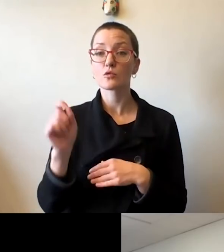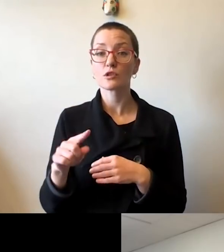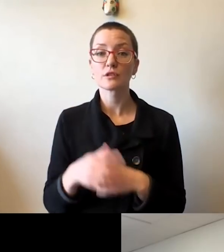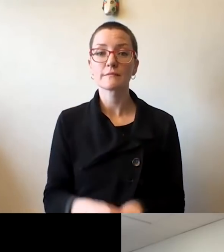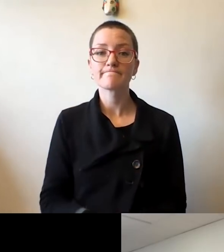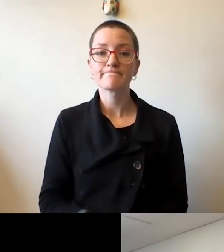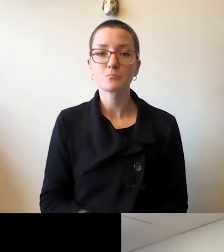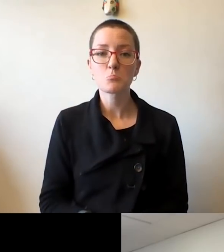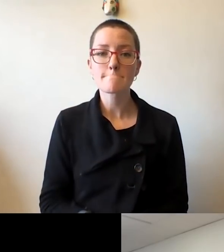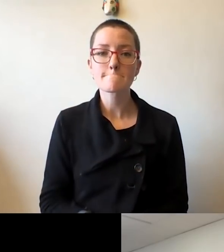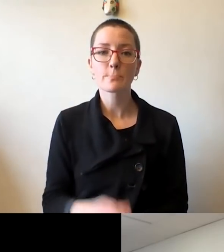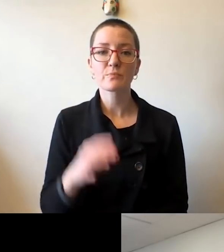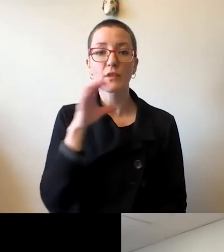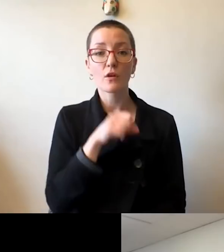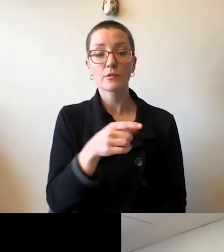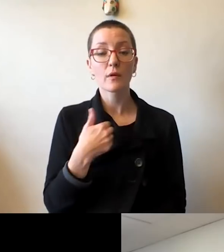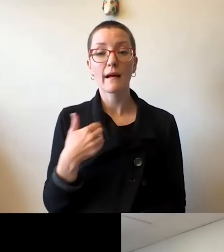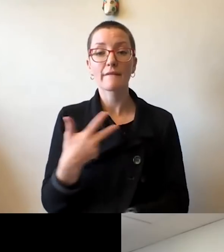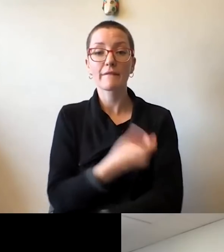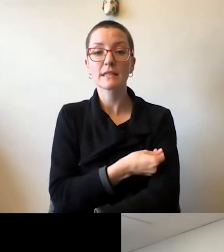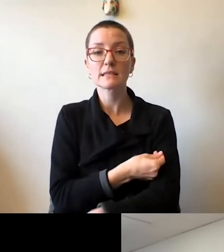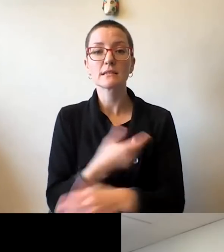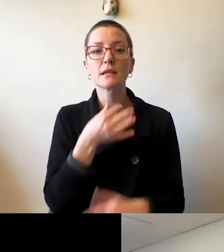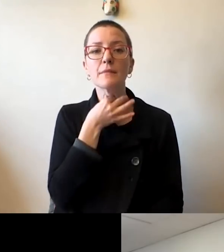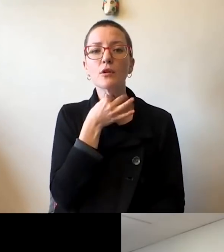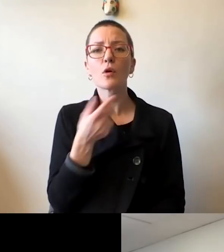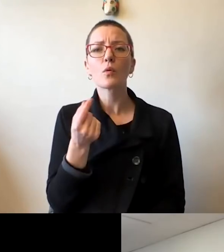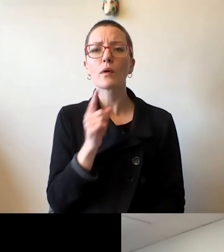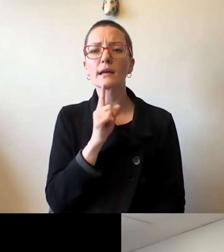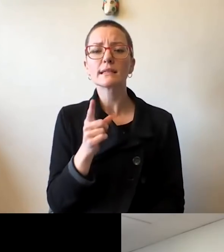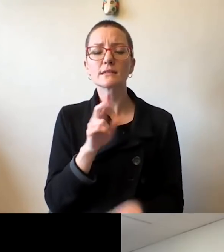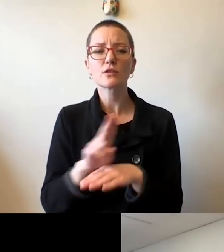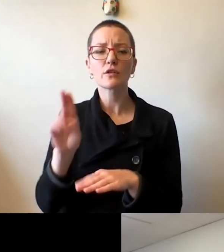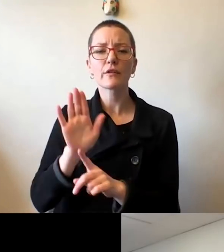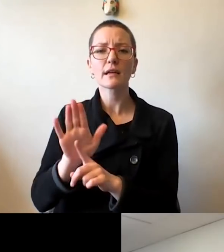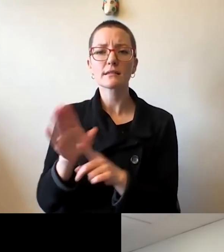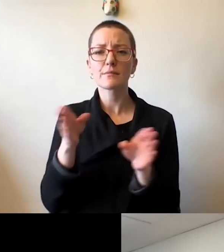Assuming there is a vaccine, what is the university's plan for trying to access an distribute it.